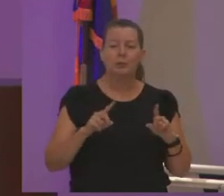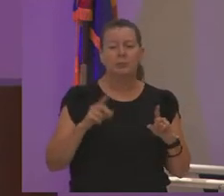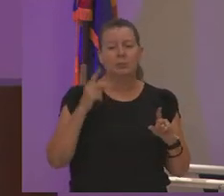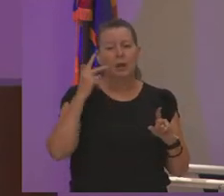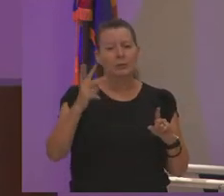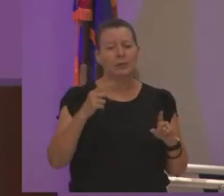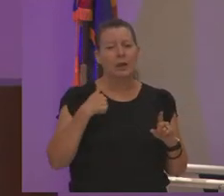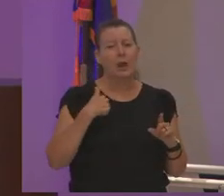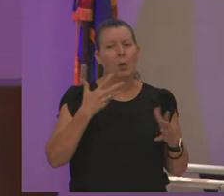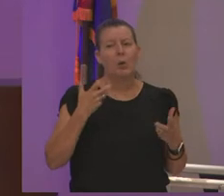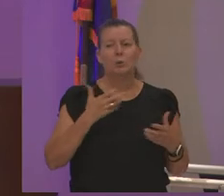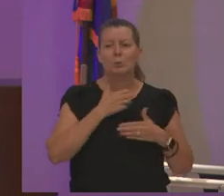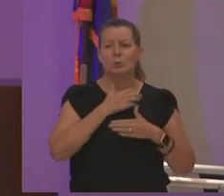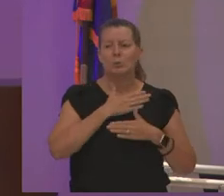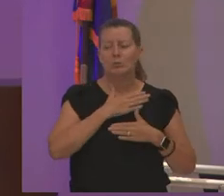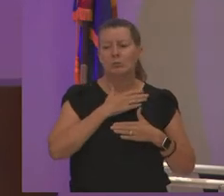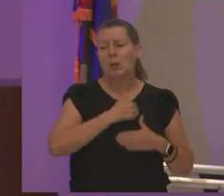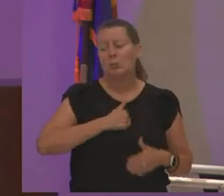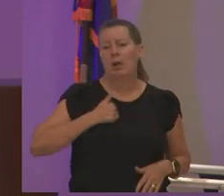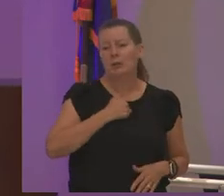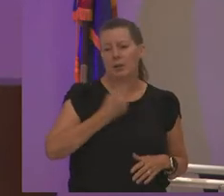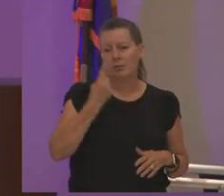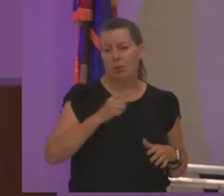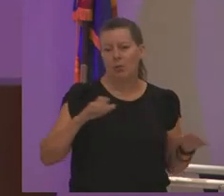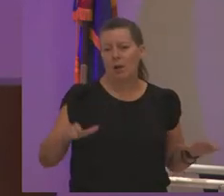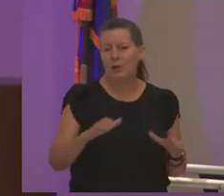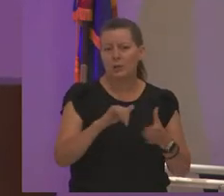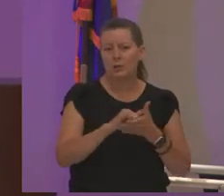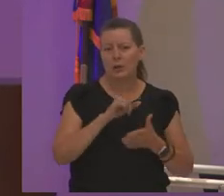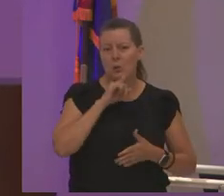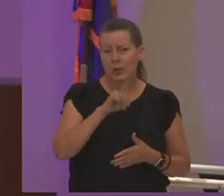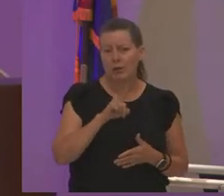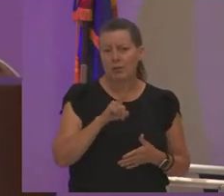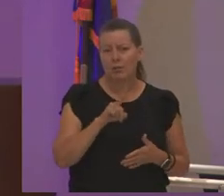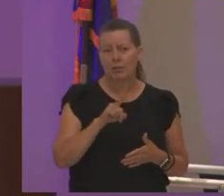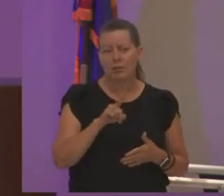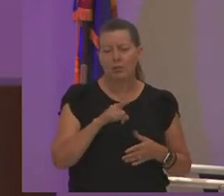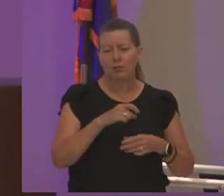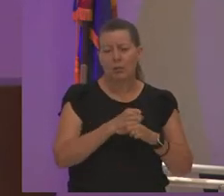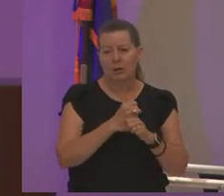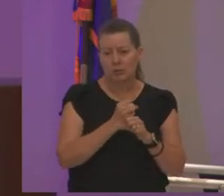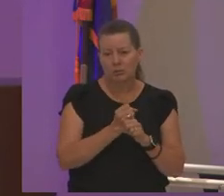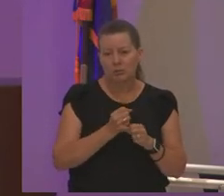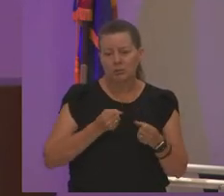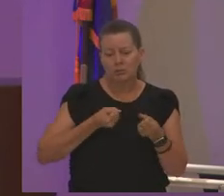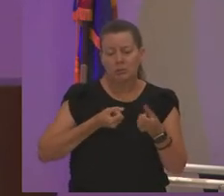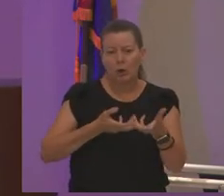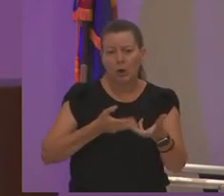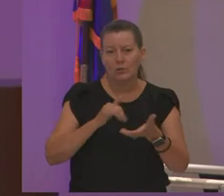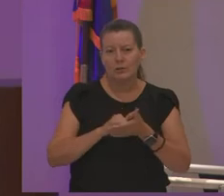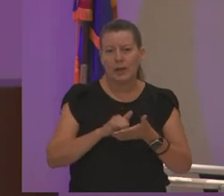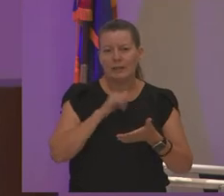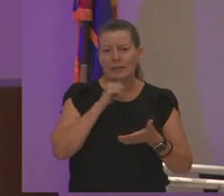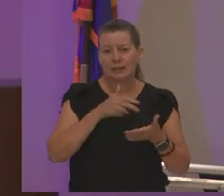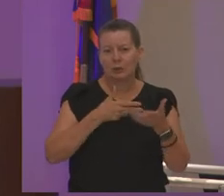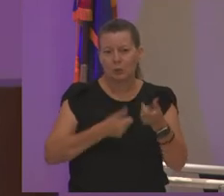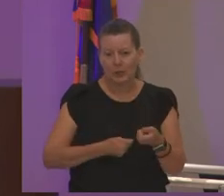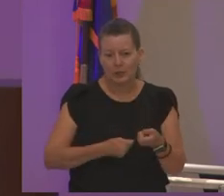the actions that are real that created that distrust i have heard about some things that